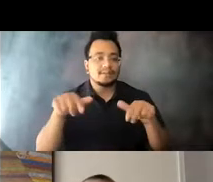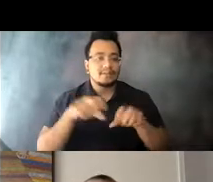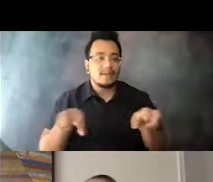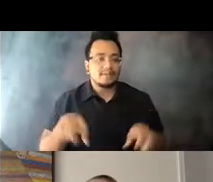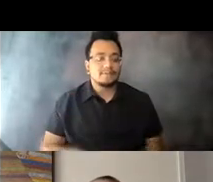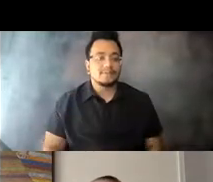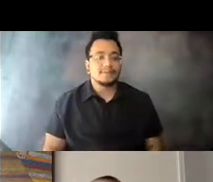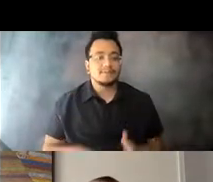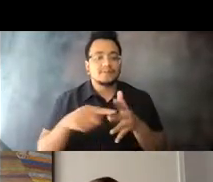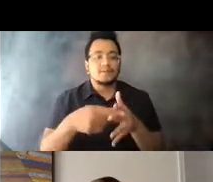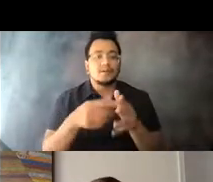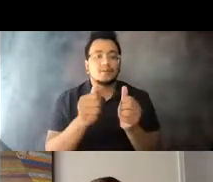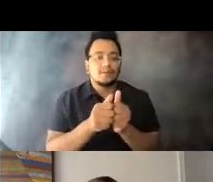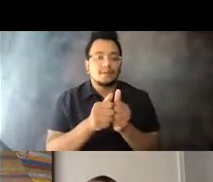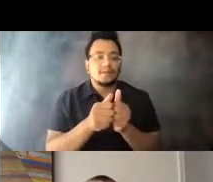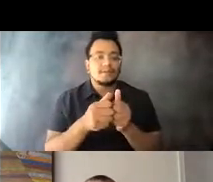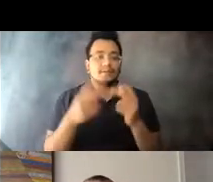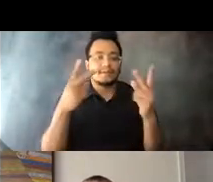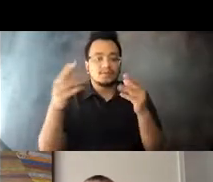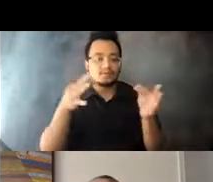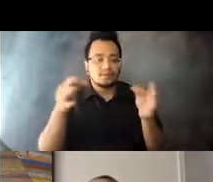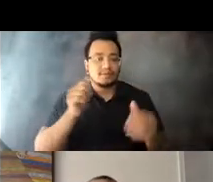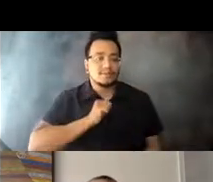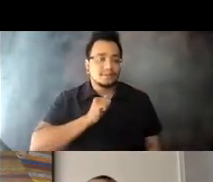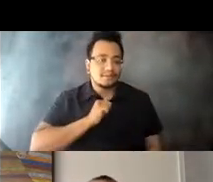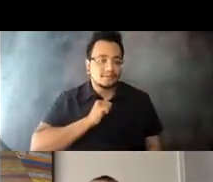15:06:07 I'll provide a visual descriptions of myelous.